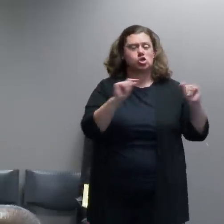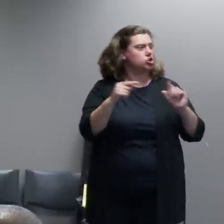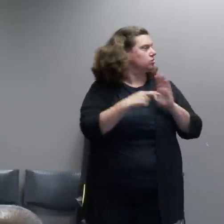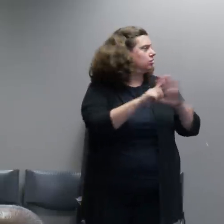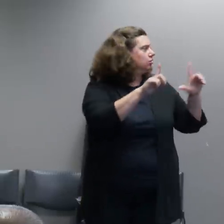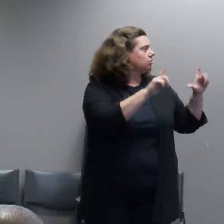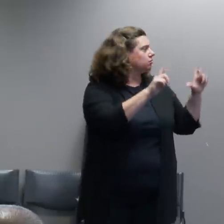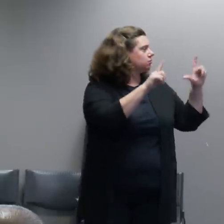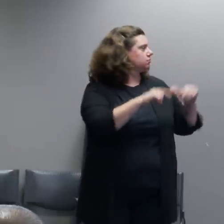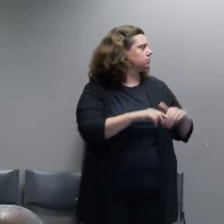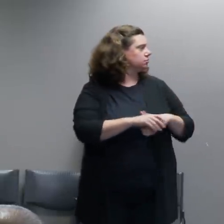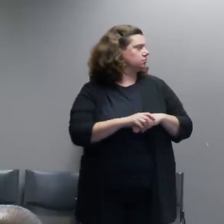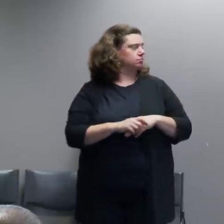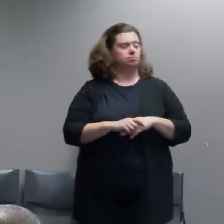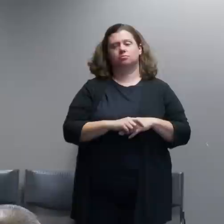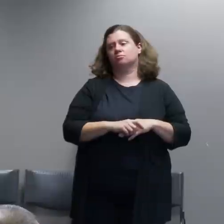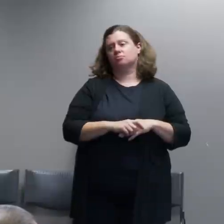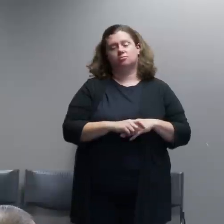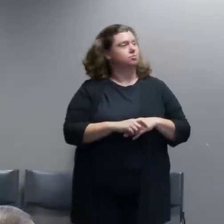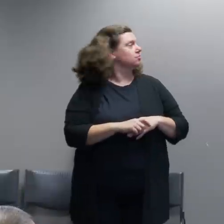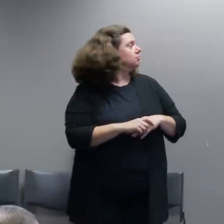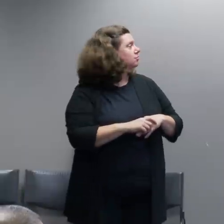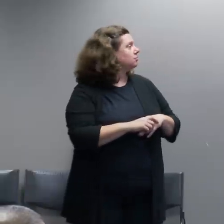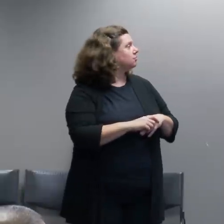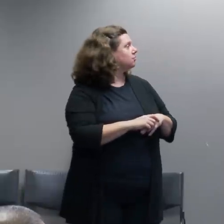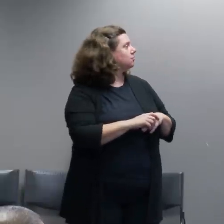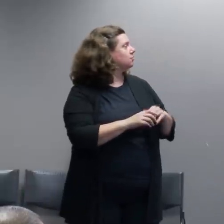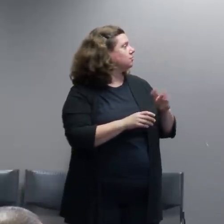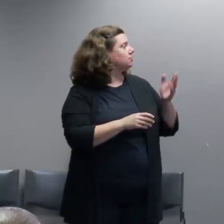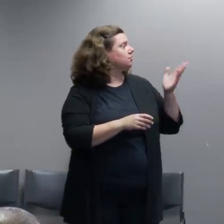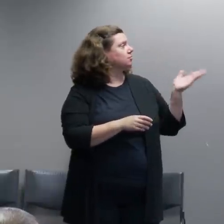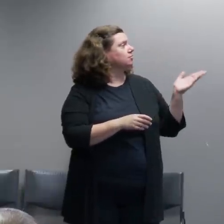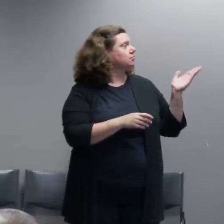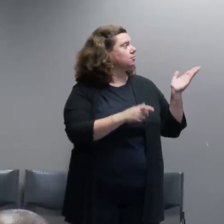that's out there and then this... I've redacted the addresses here. Not all